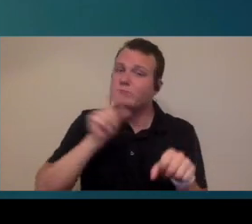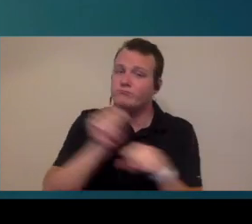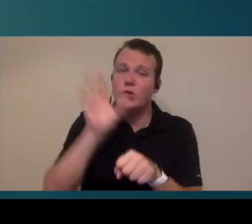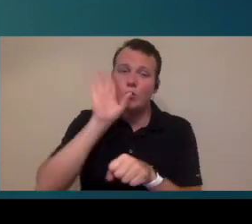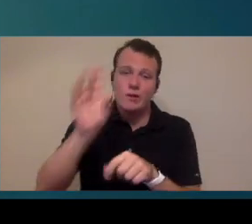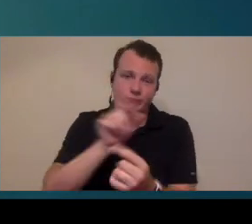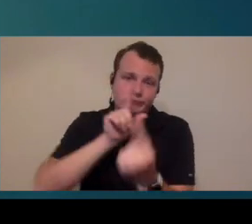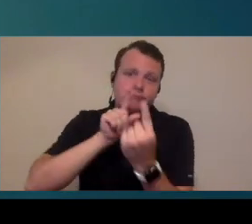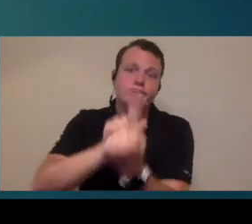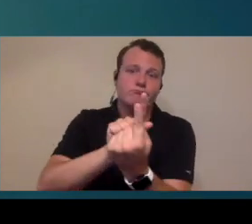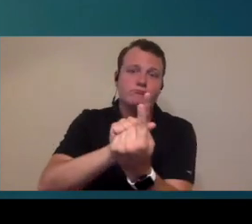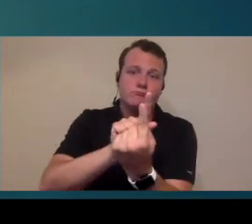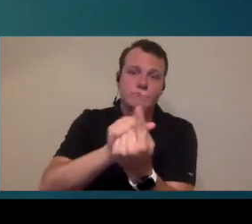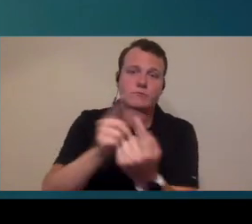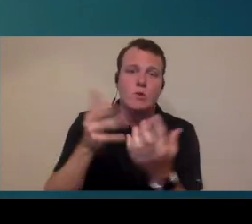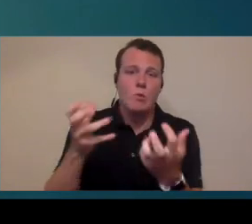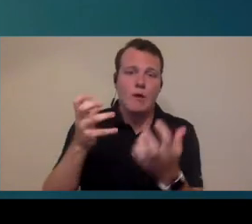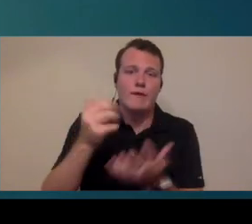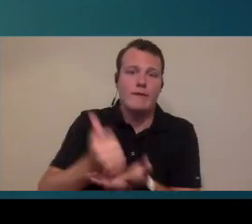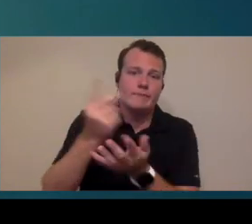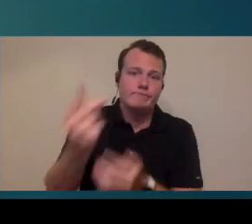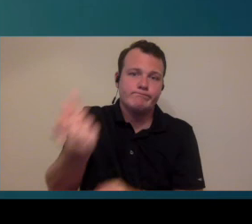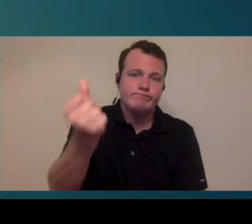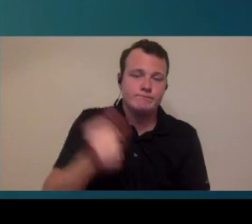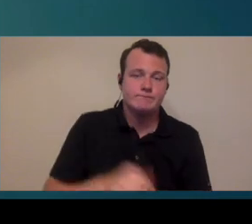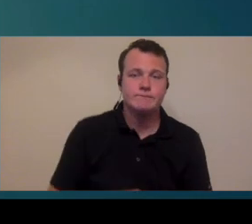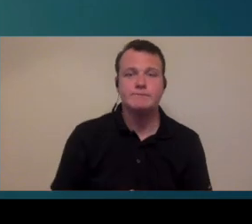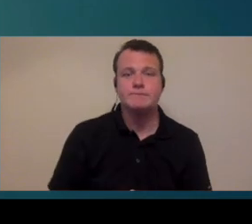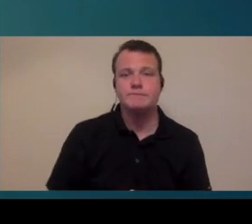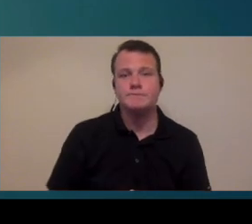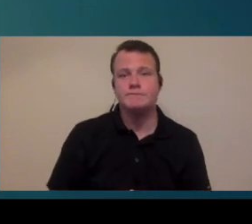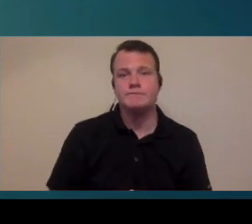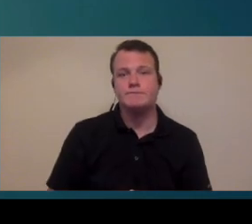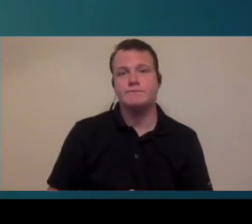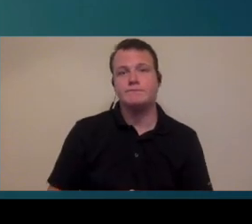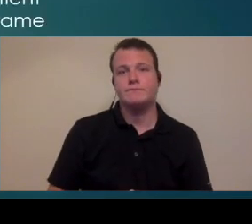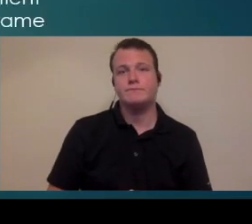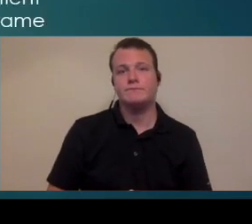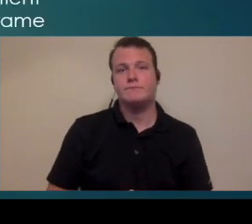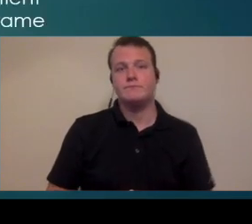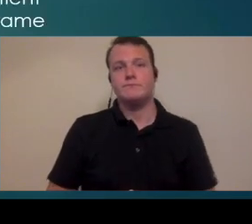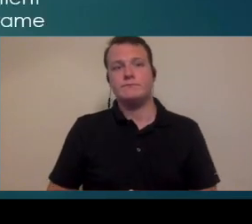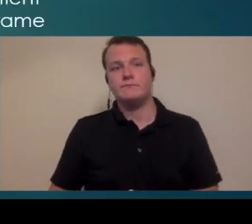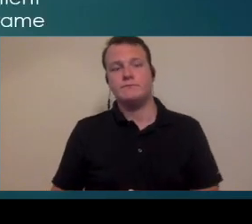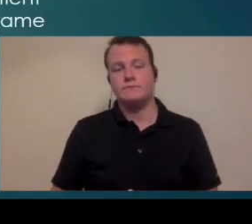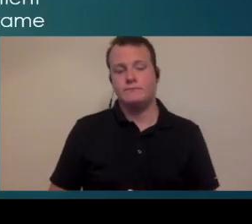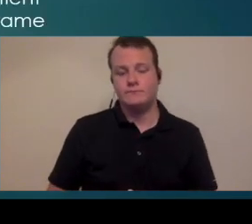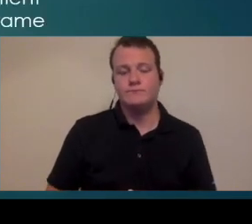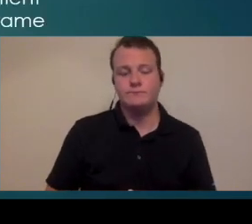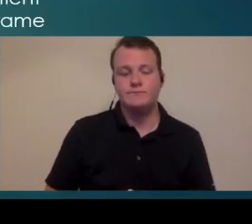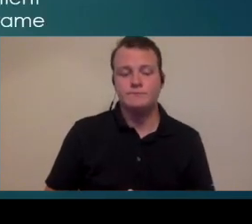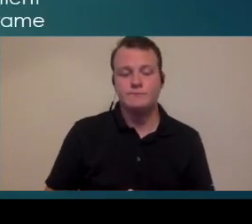kind of expecting to be seen when they would like to be seen next slide please